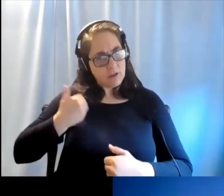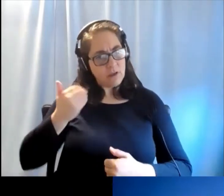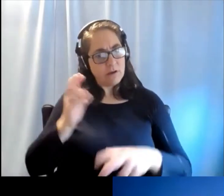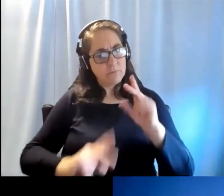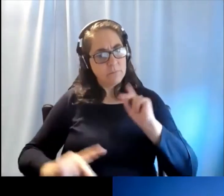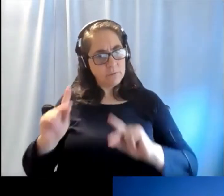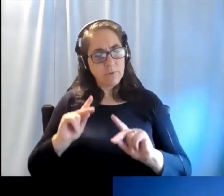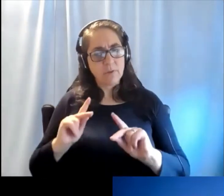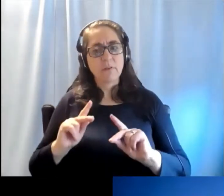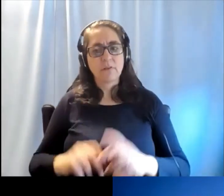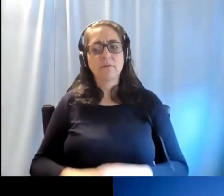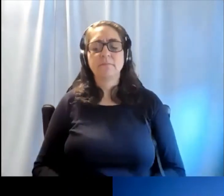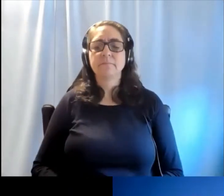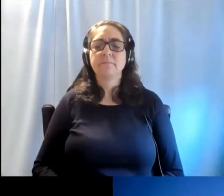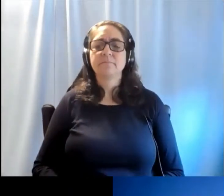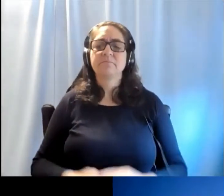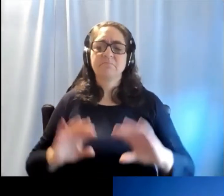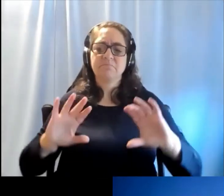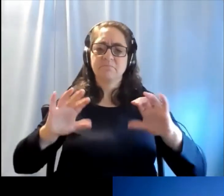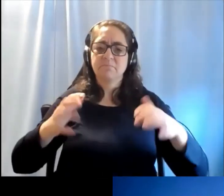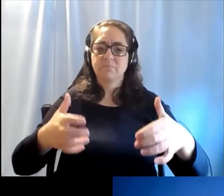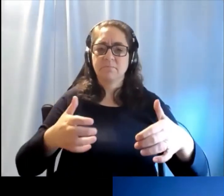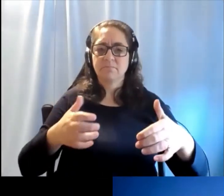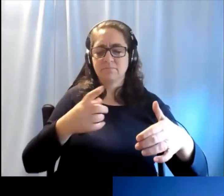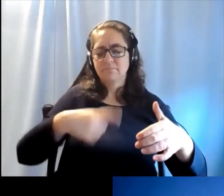So really young people.